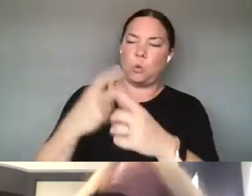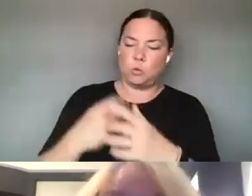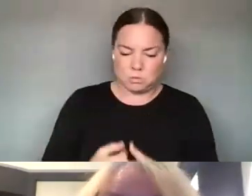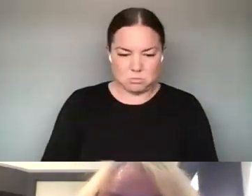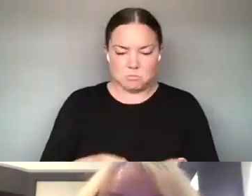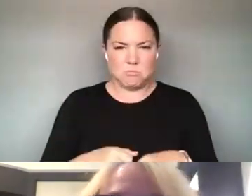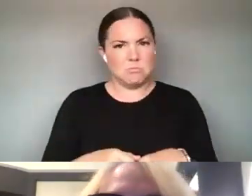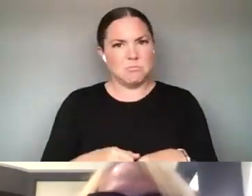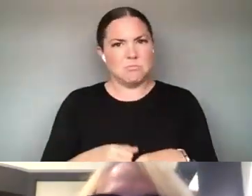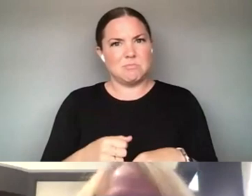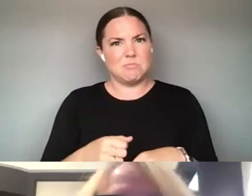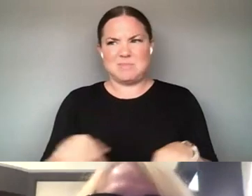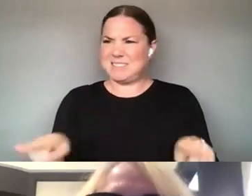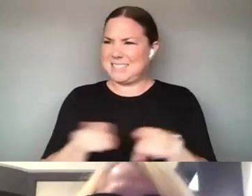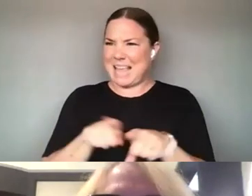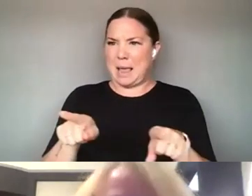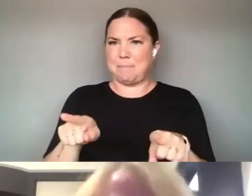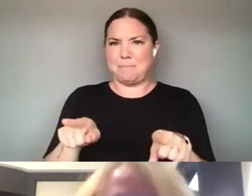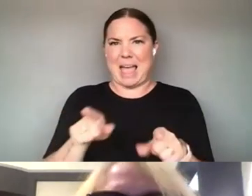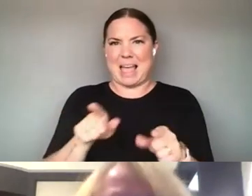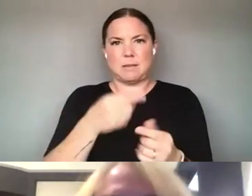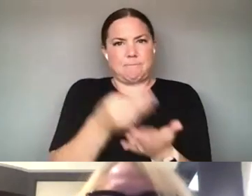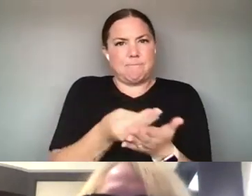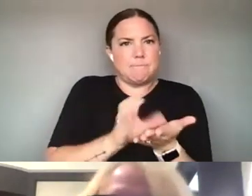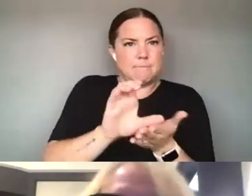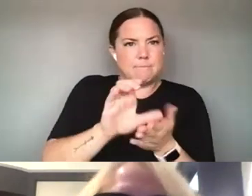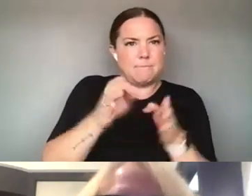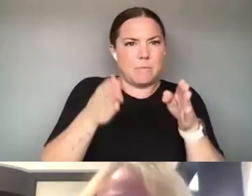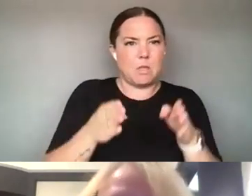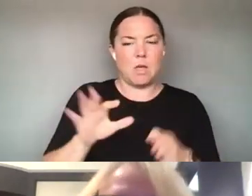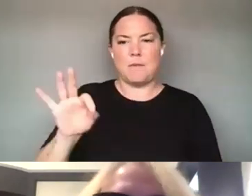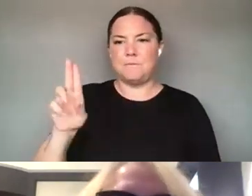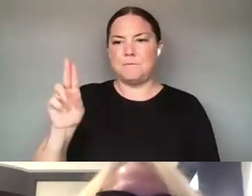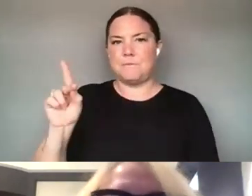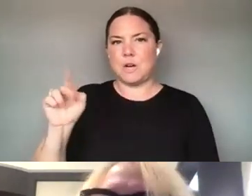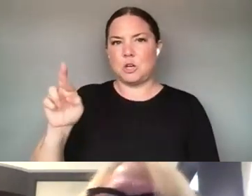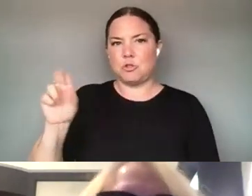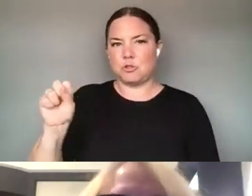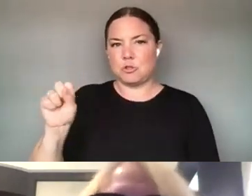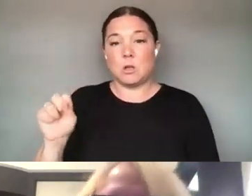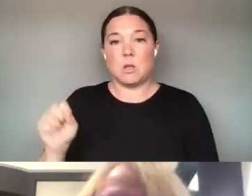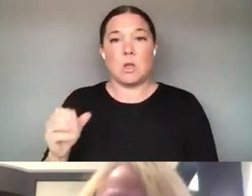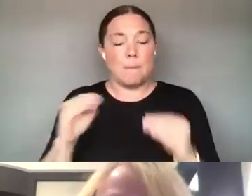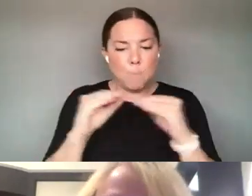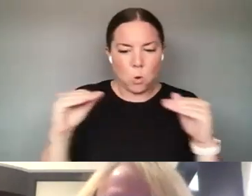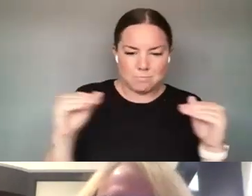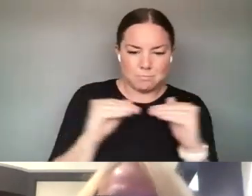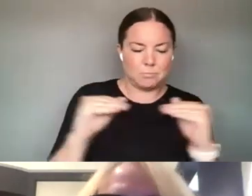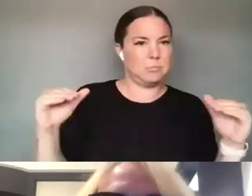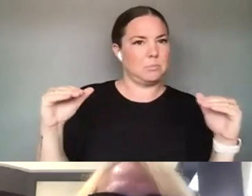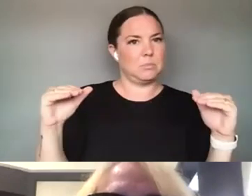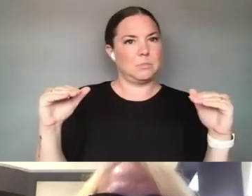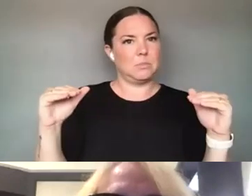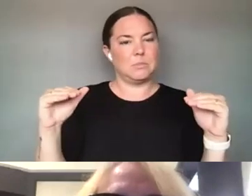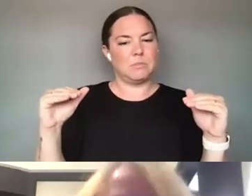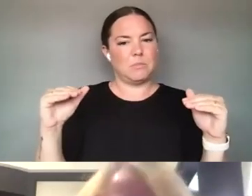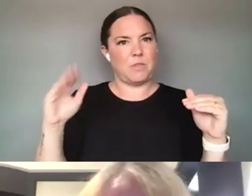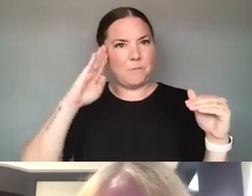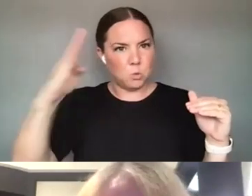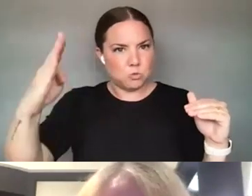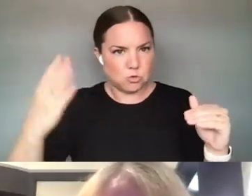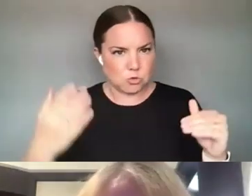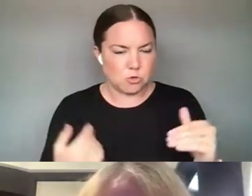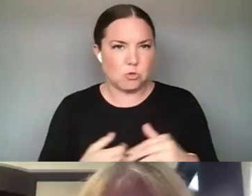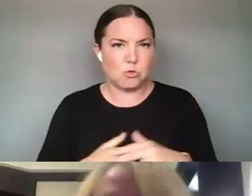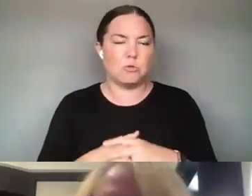DO, WHICH IS A MORE JUST, A MORE EQUITABLE, A MORE OPEN FUTURE. AND SO TO MY MIND THIS IS, THIS IS,